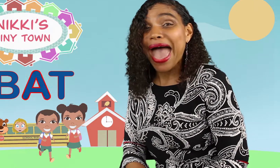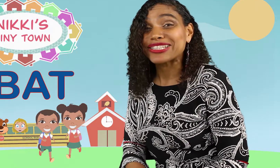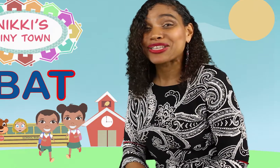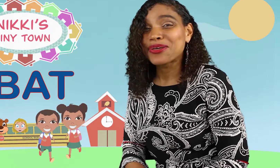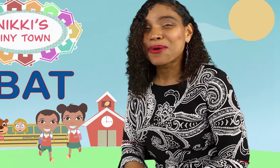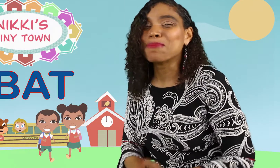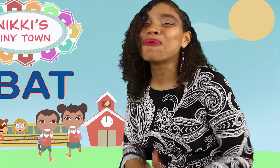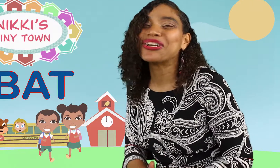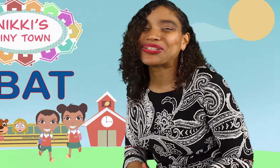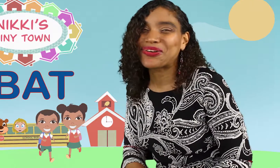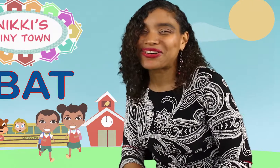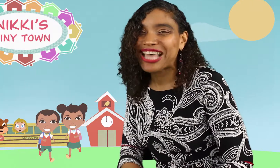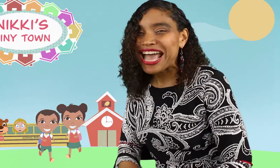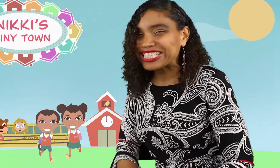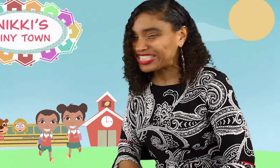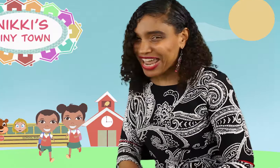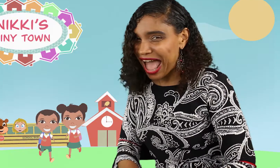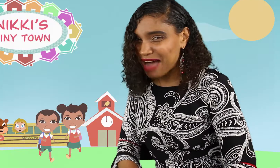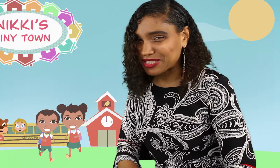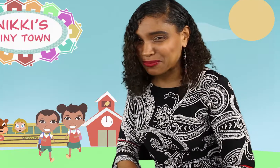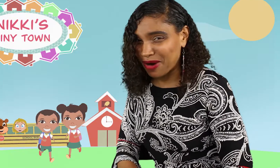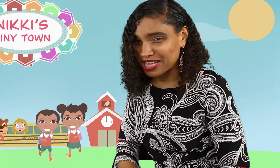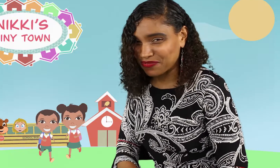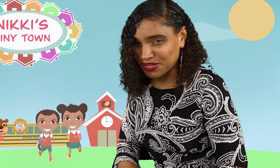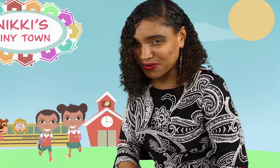Boys and girls, today I have a surprise for you.